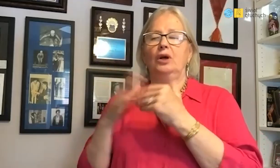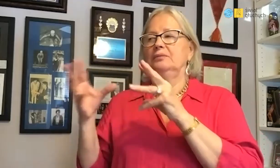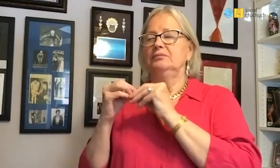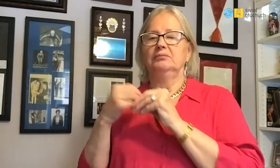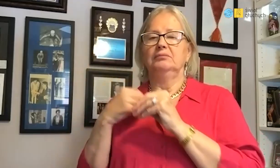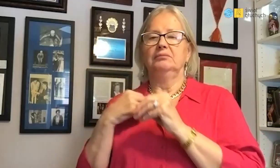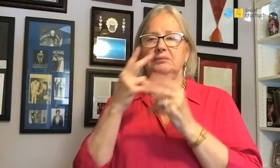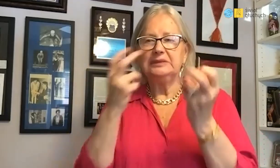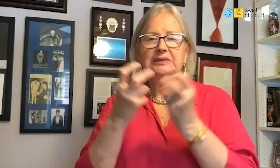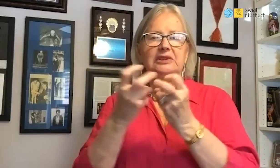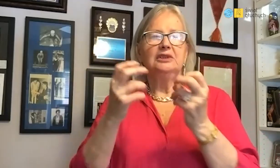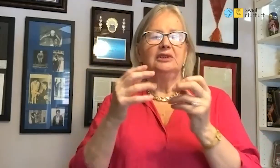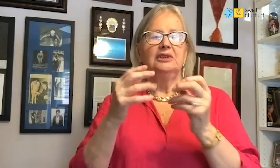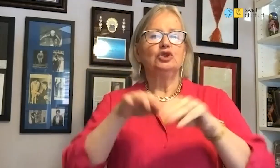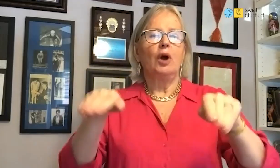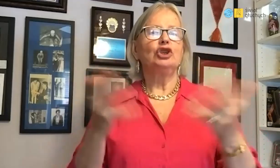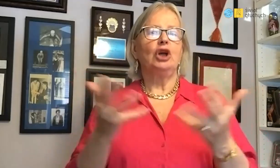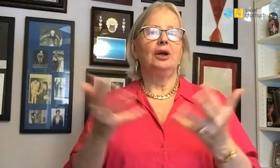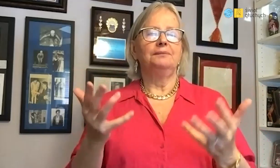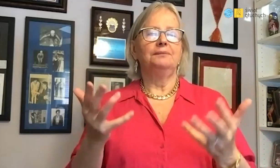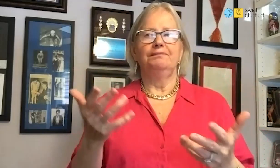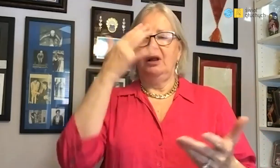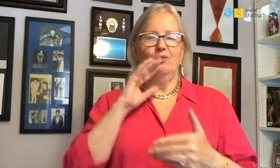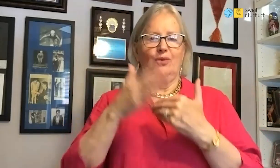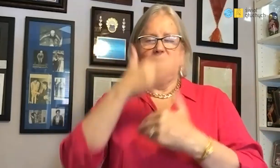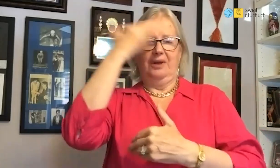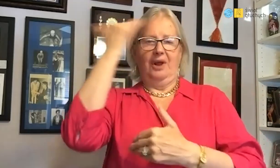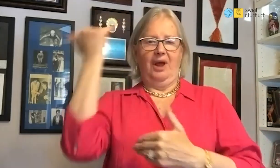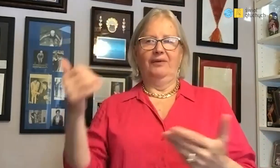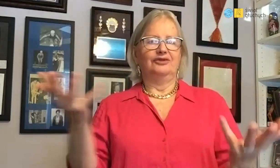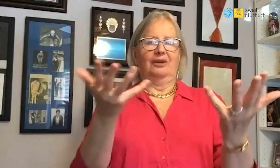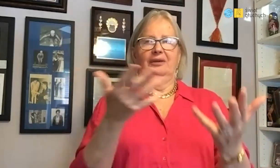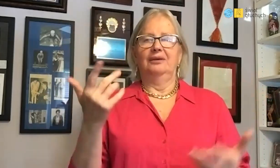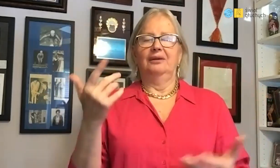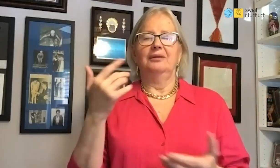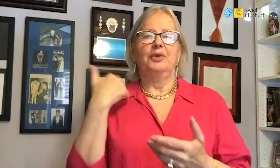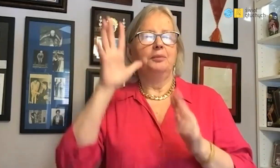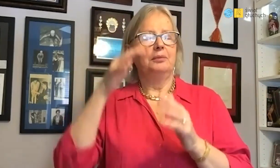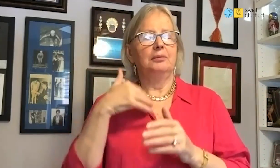My husband and I decided to look for but we didn't know where to start.